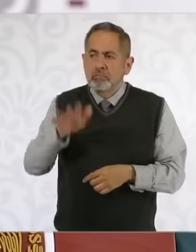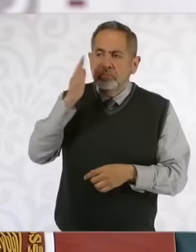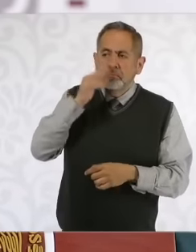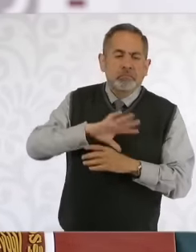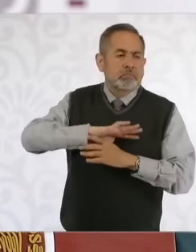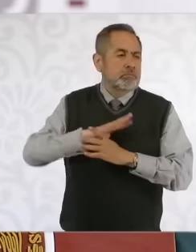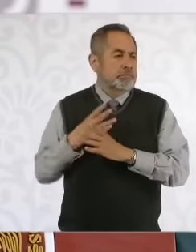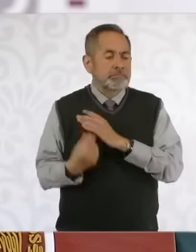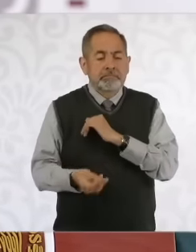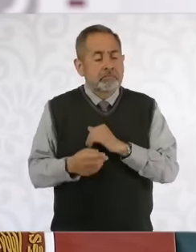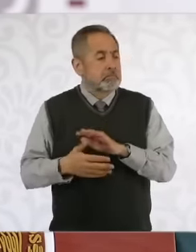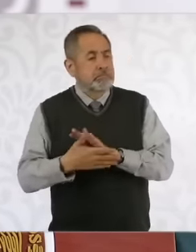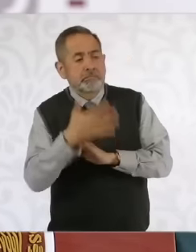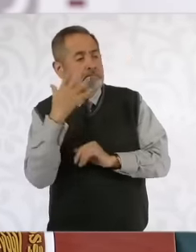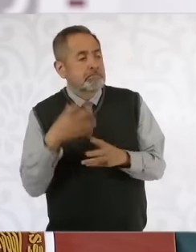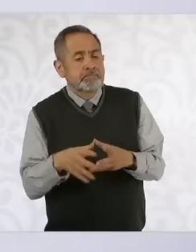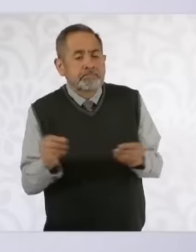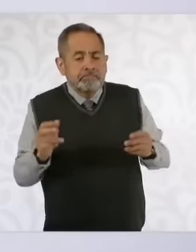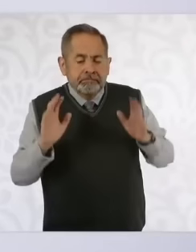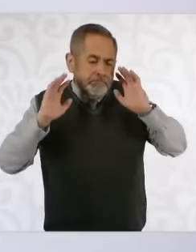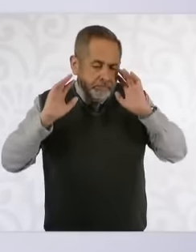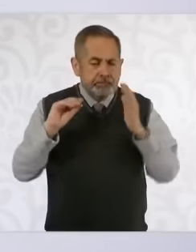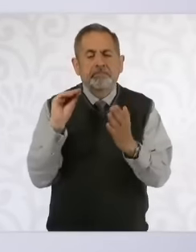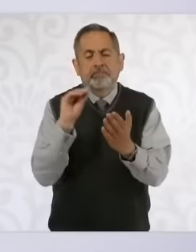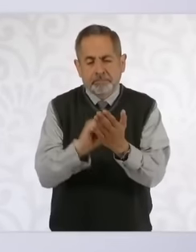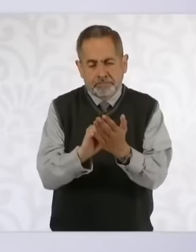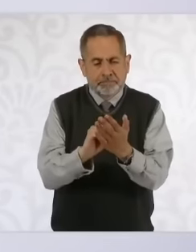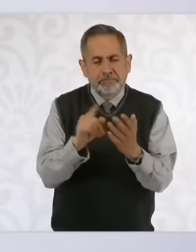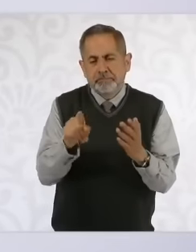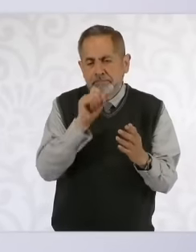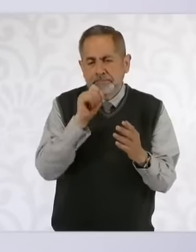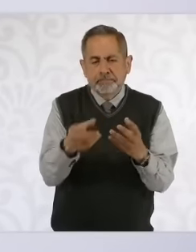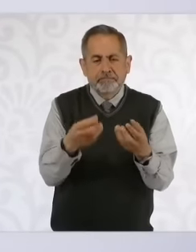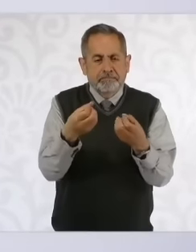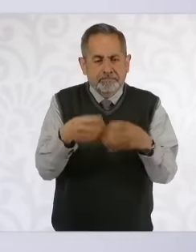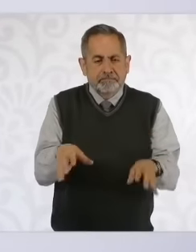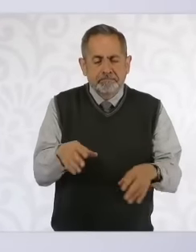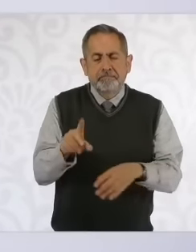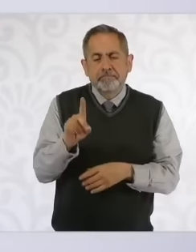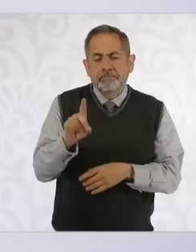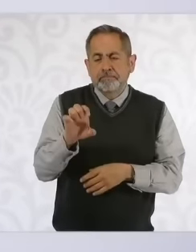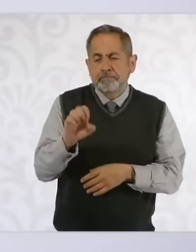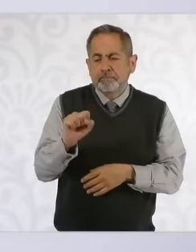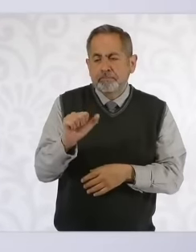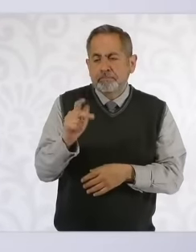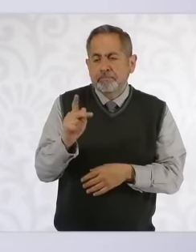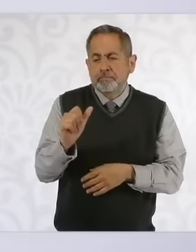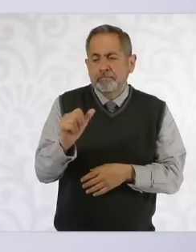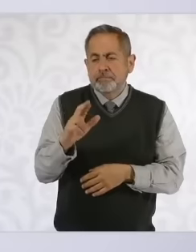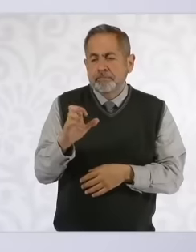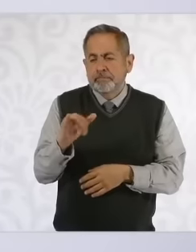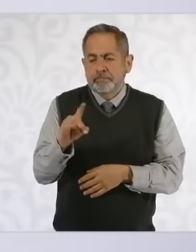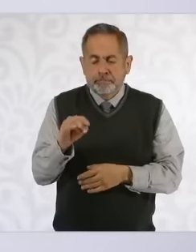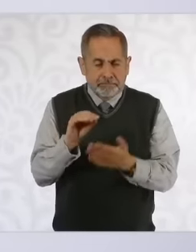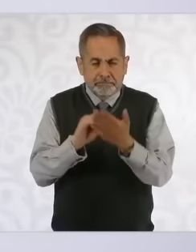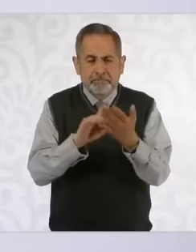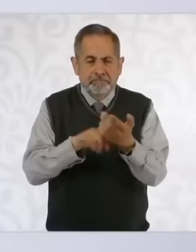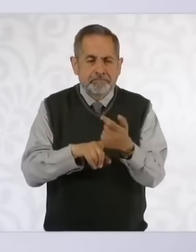counted as missing in the prosecutor's offices because they were reported in that way and